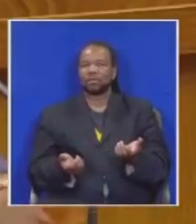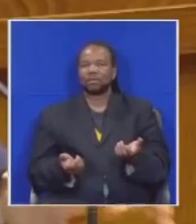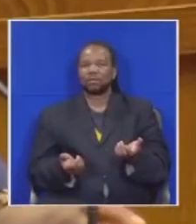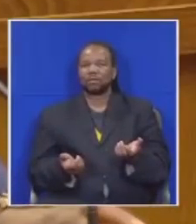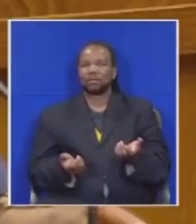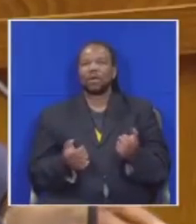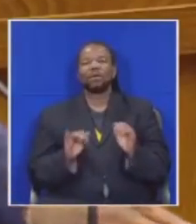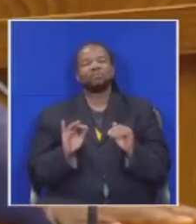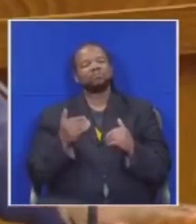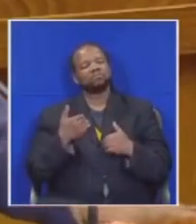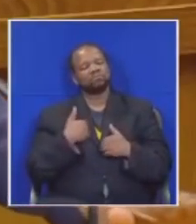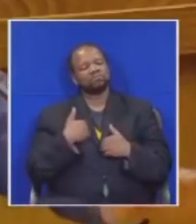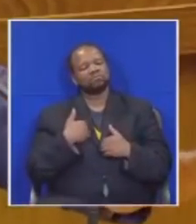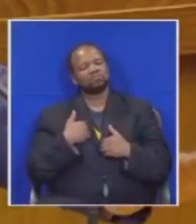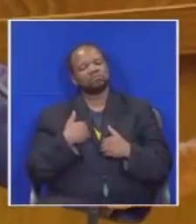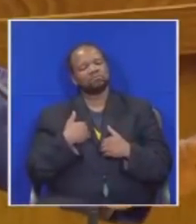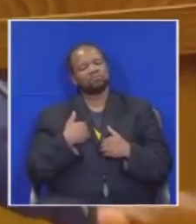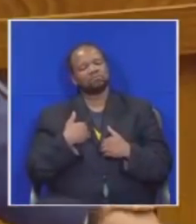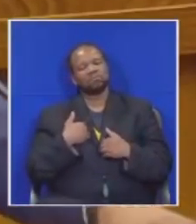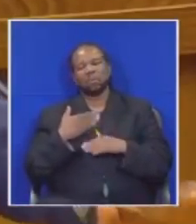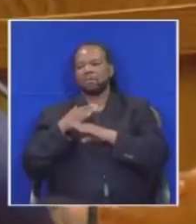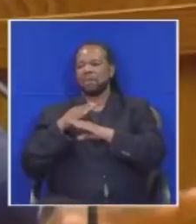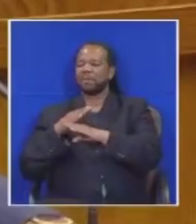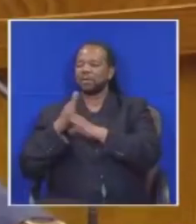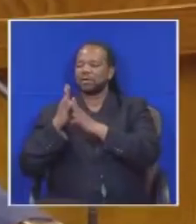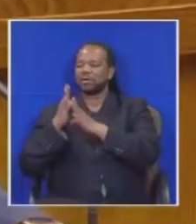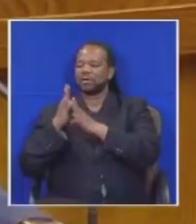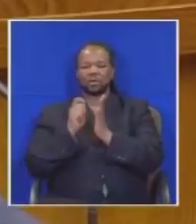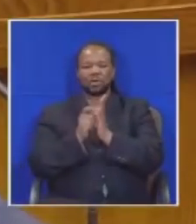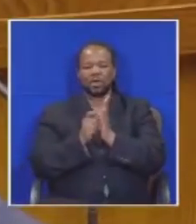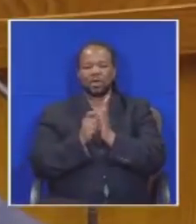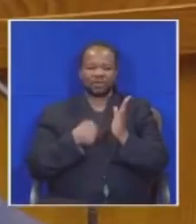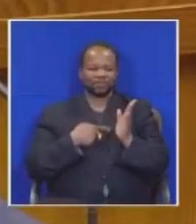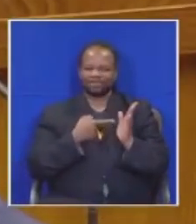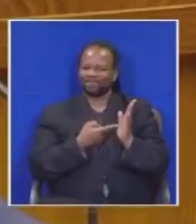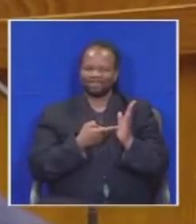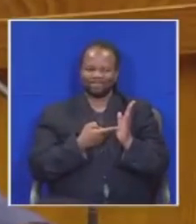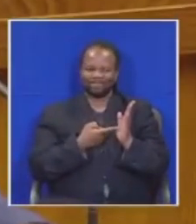felt There were aspects that were unconstitutional and